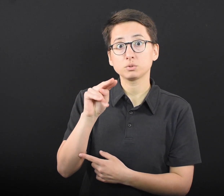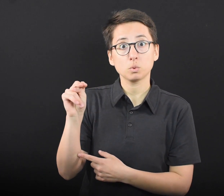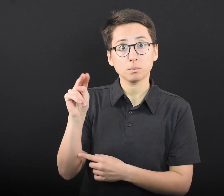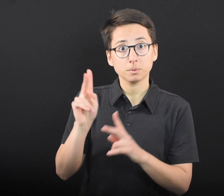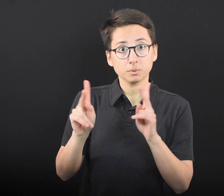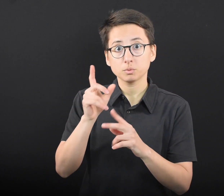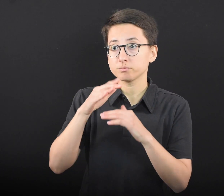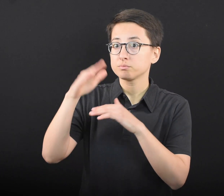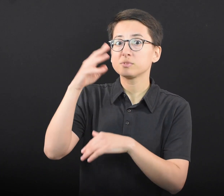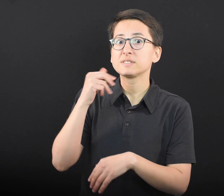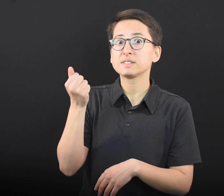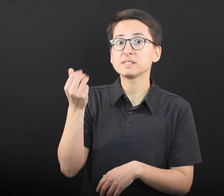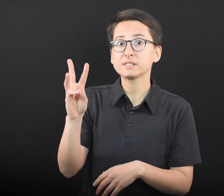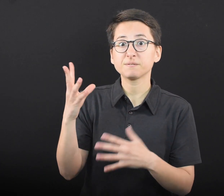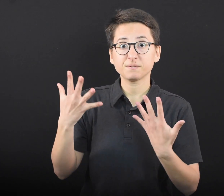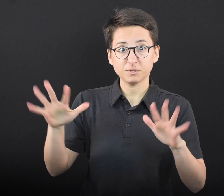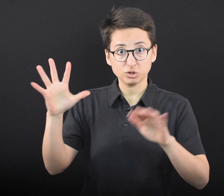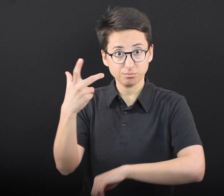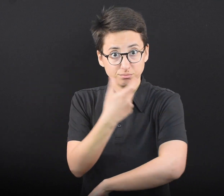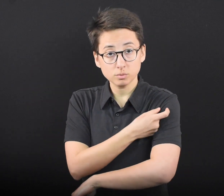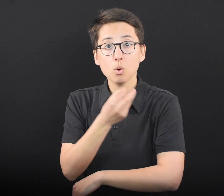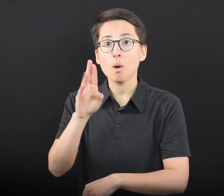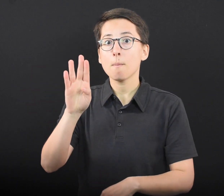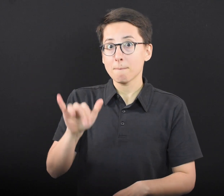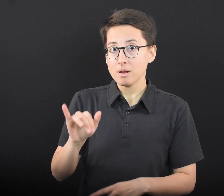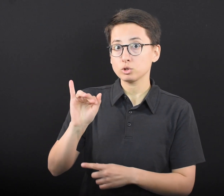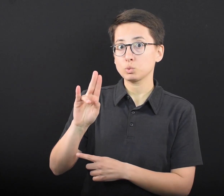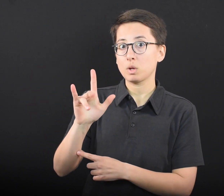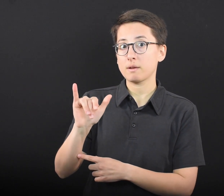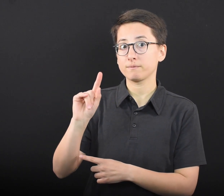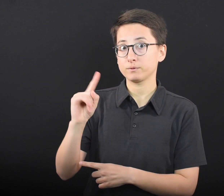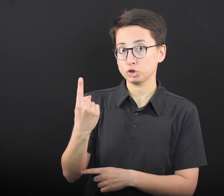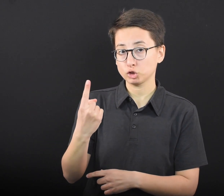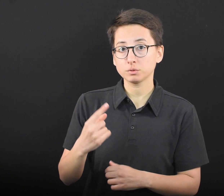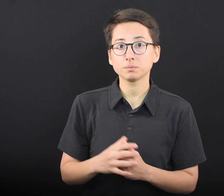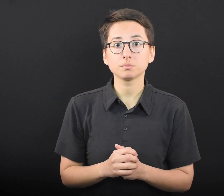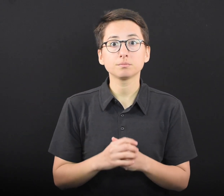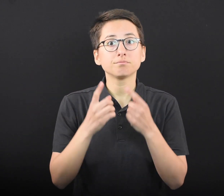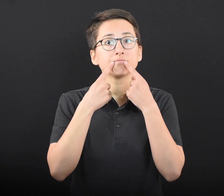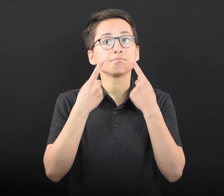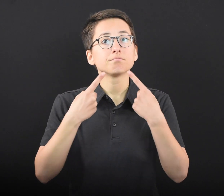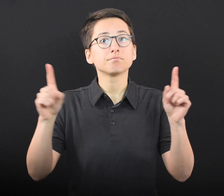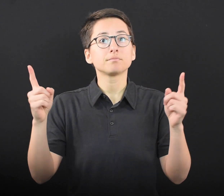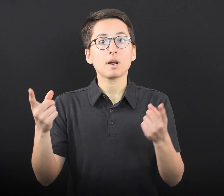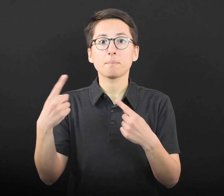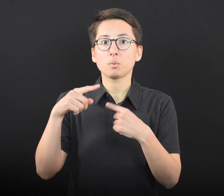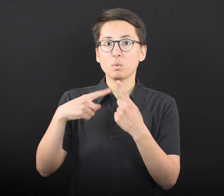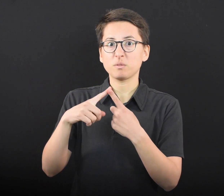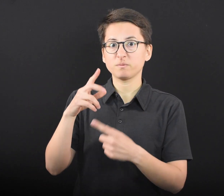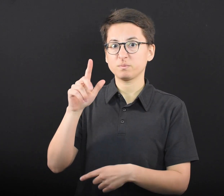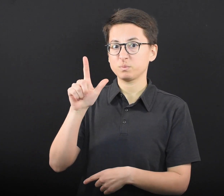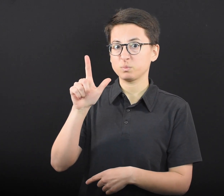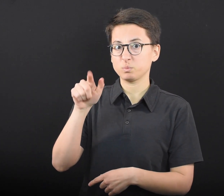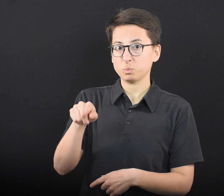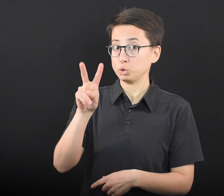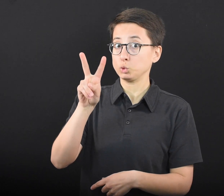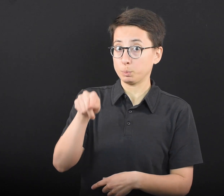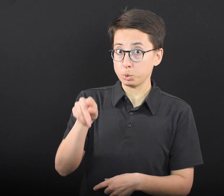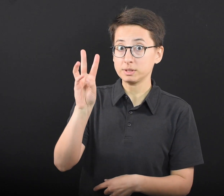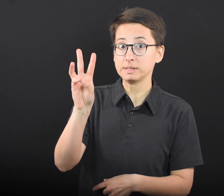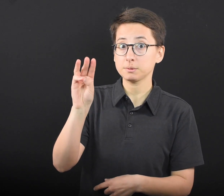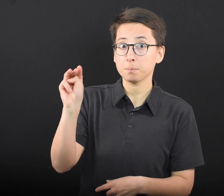vaccine, or by July 1. The announcement comes as more than 2.6 million Minnesotans have gotten